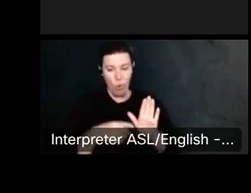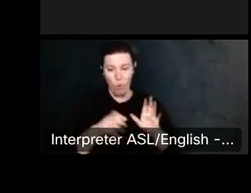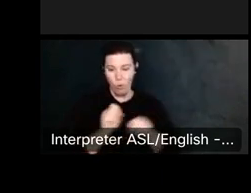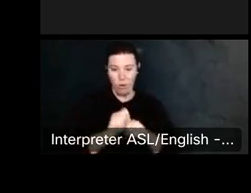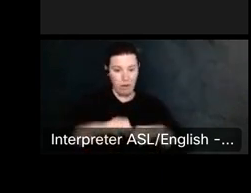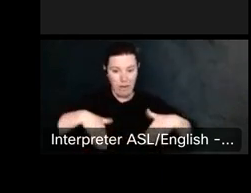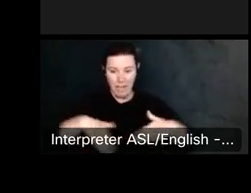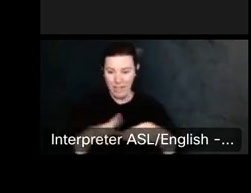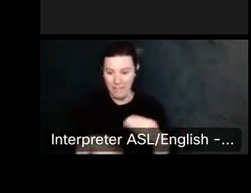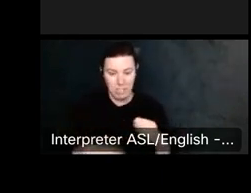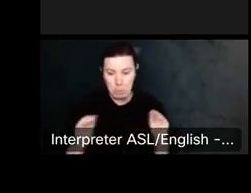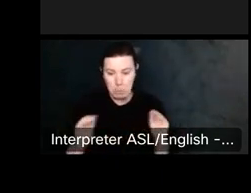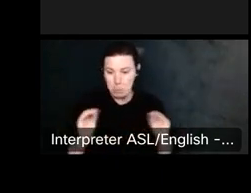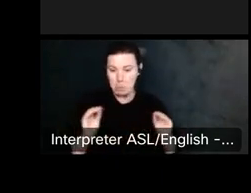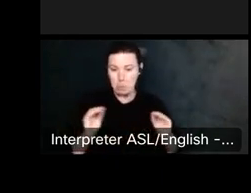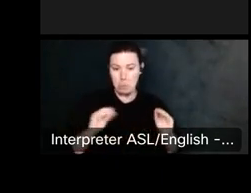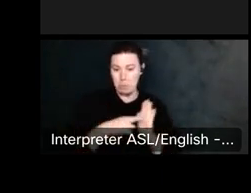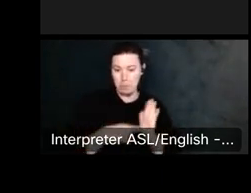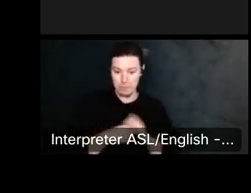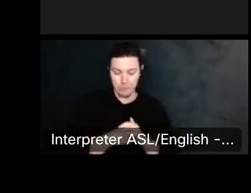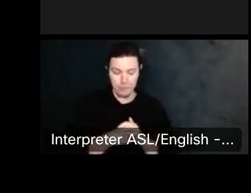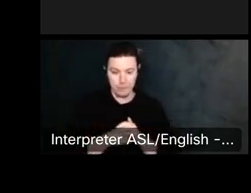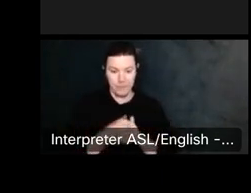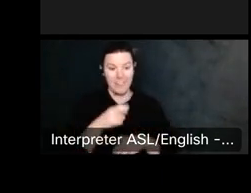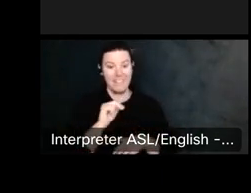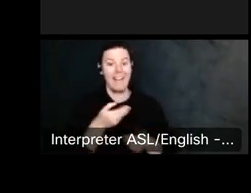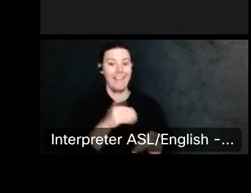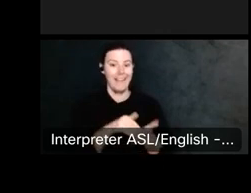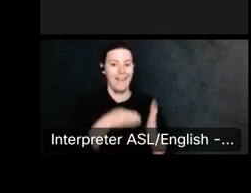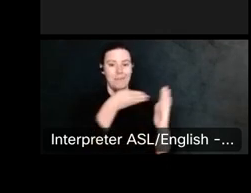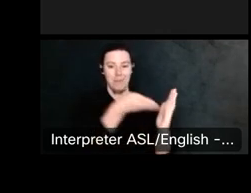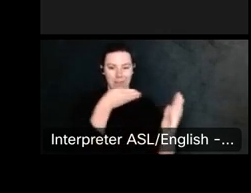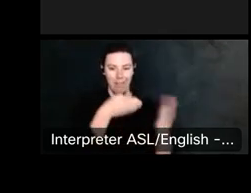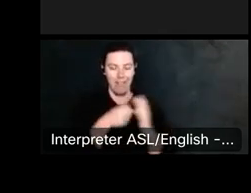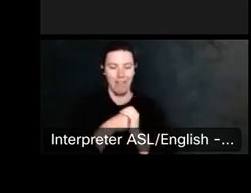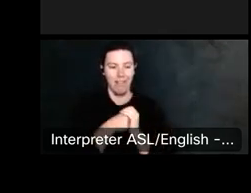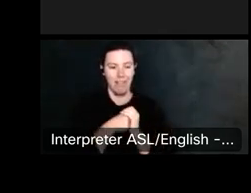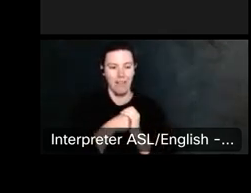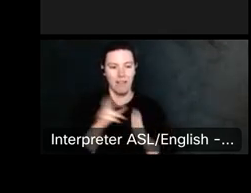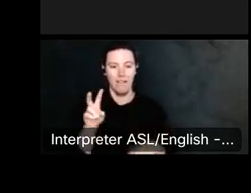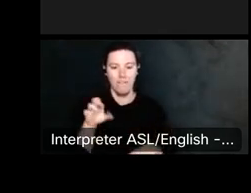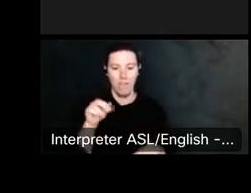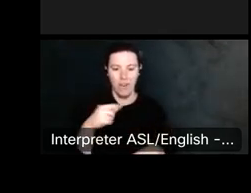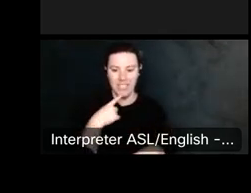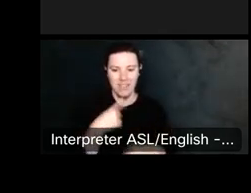On appeal, the pellet coordinated bar is part of the copyright act. Bar must be read to protect.